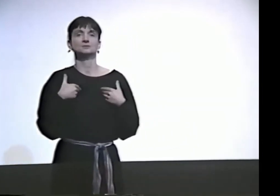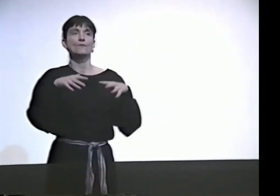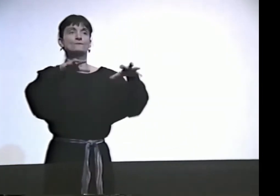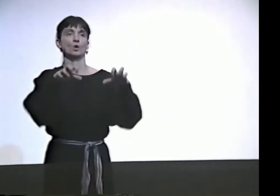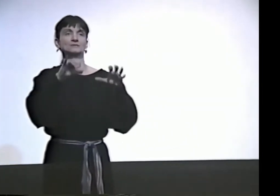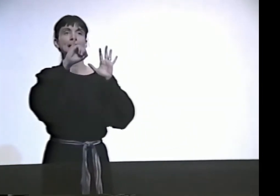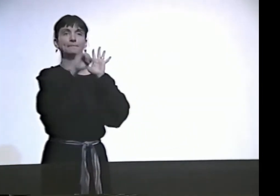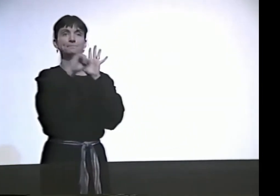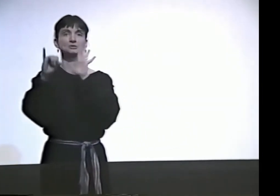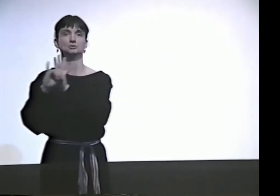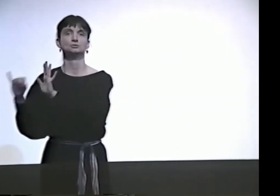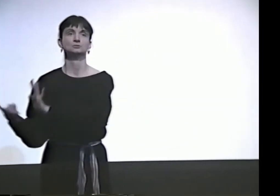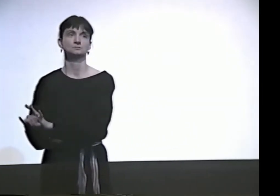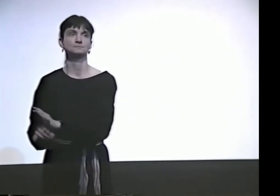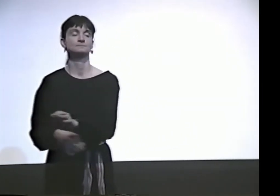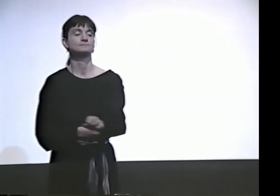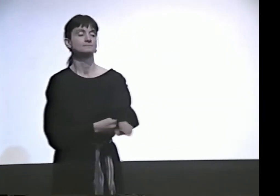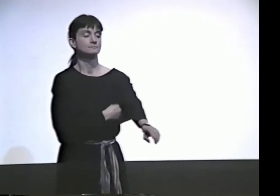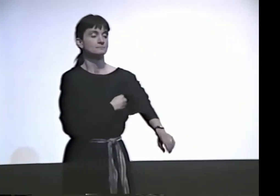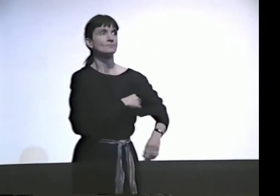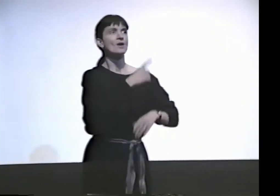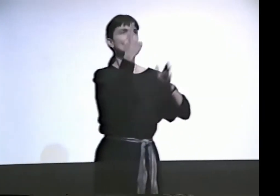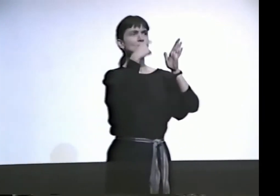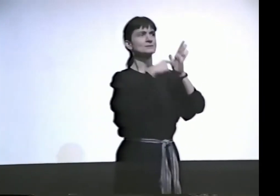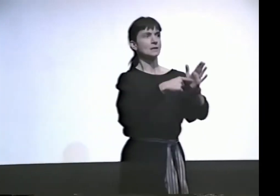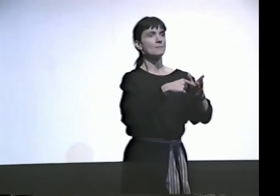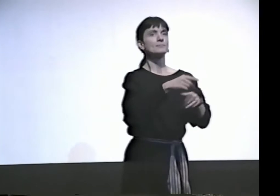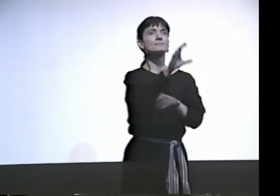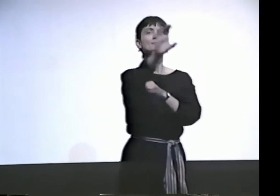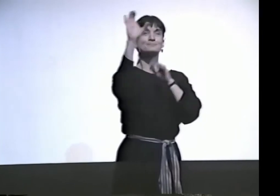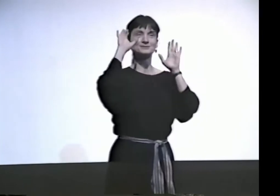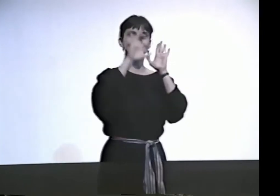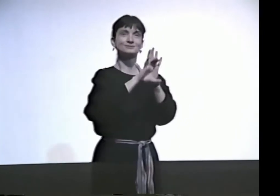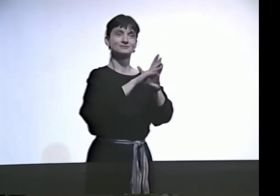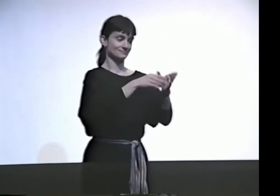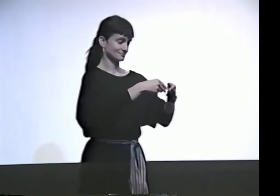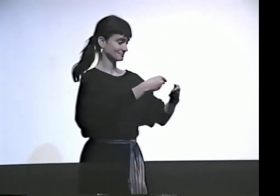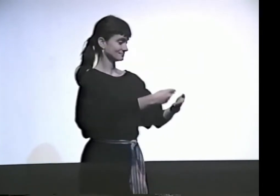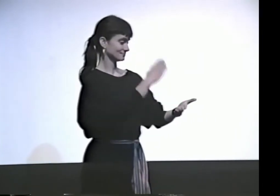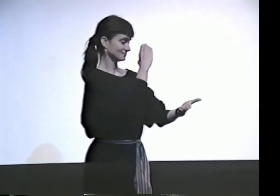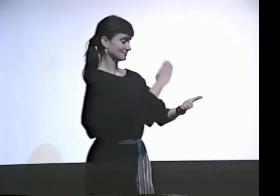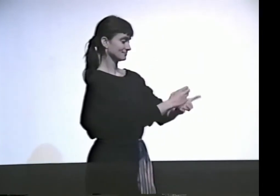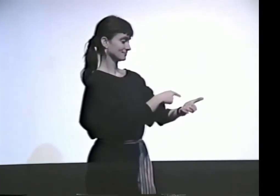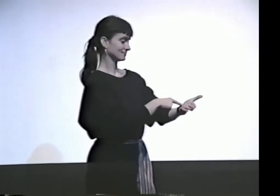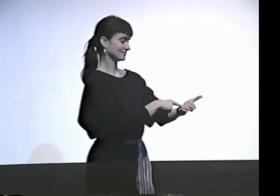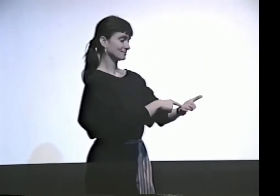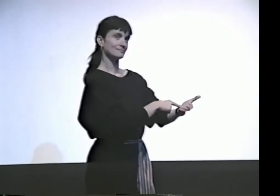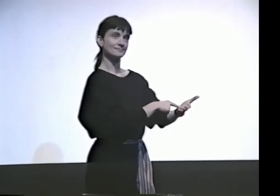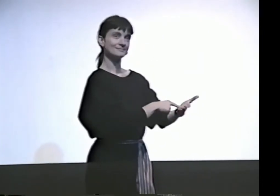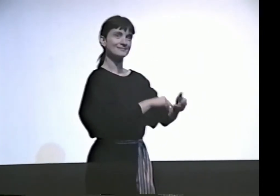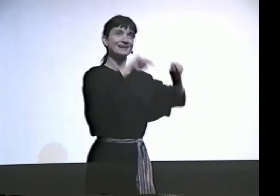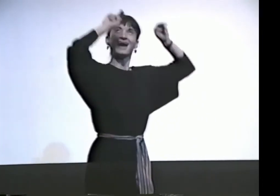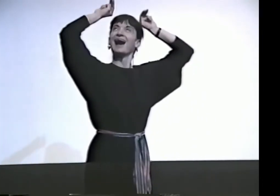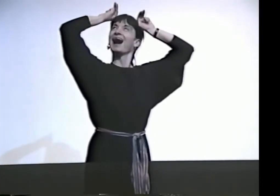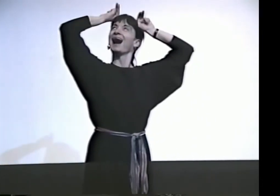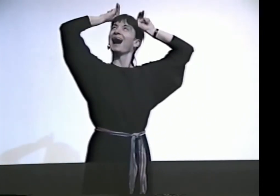A LOT OF MY POEMS HAVE FROZEN IMAGES, FOR EXAMPLE, THE PICTURES OF MISSING CHILDREN.